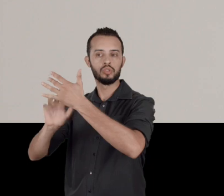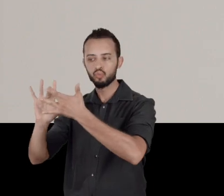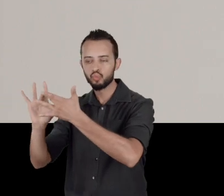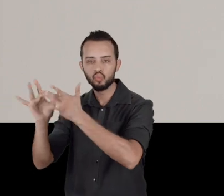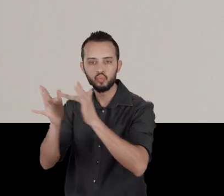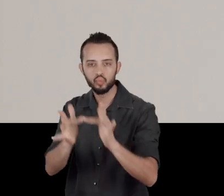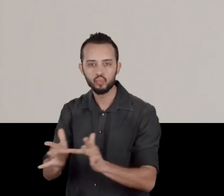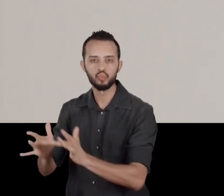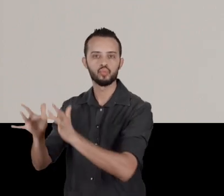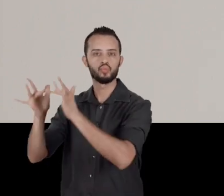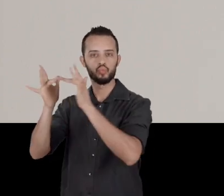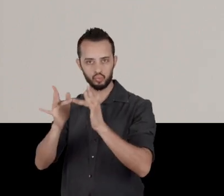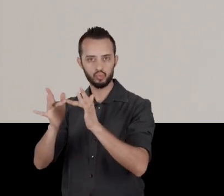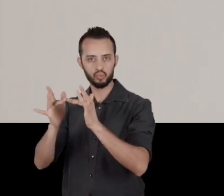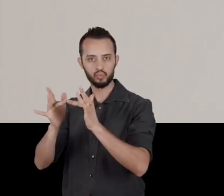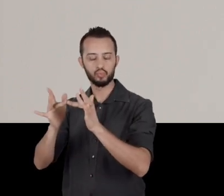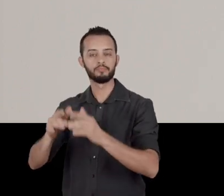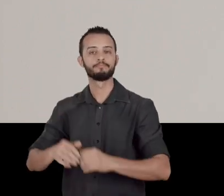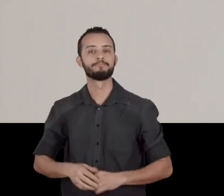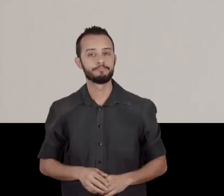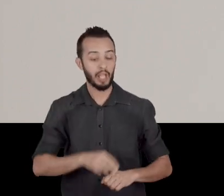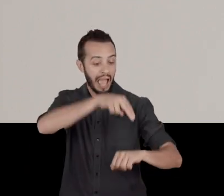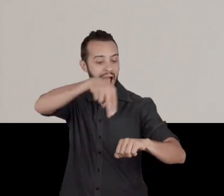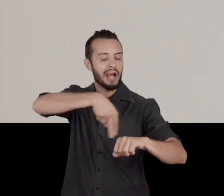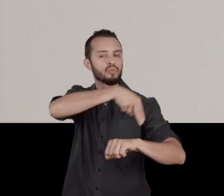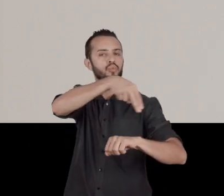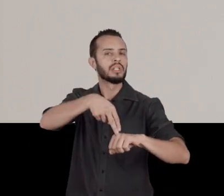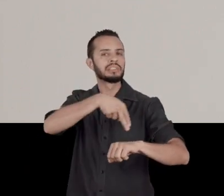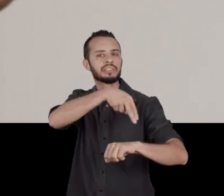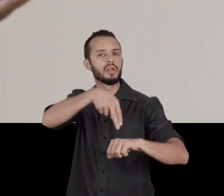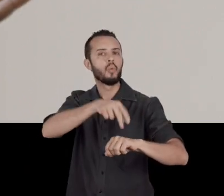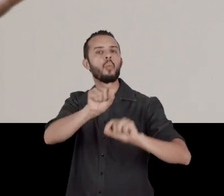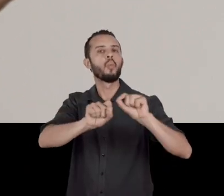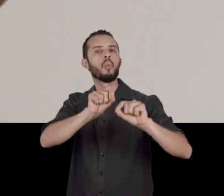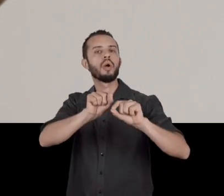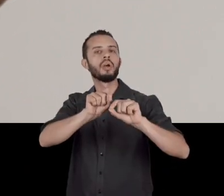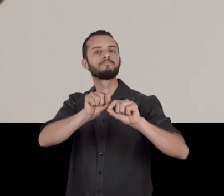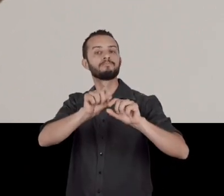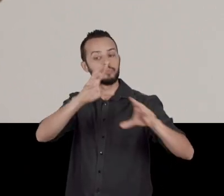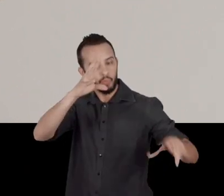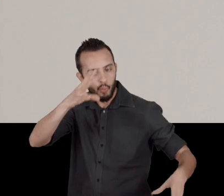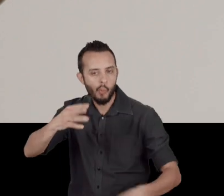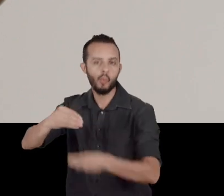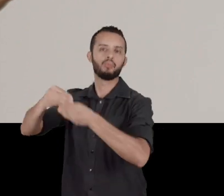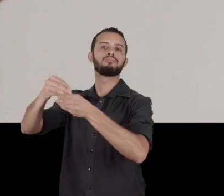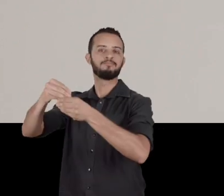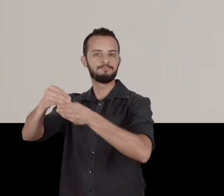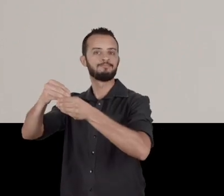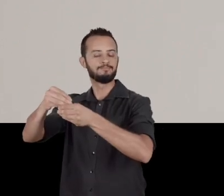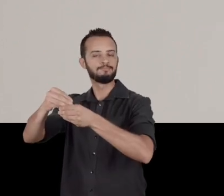if there's something that still hasn't ended, it's the space of the nation. Why?